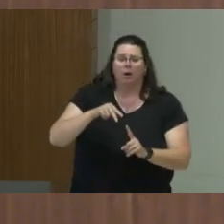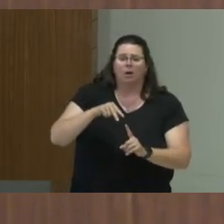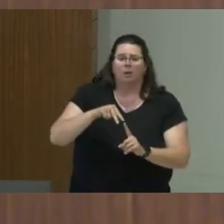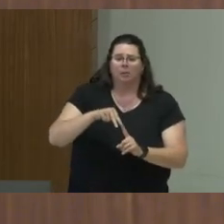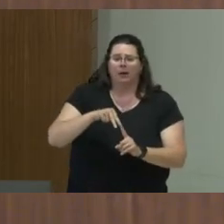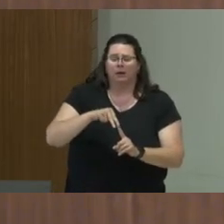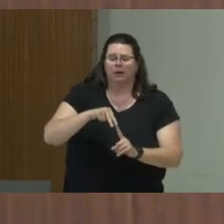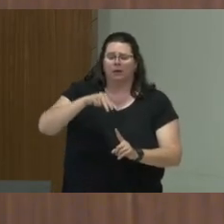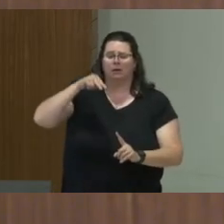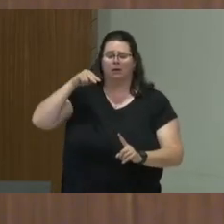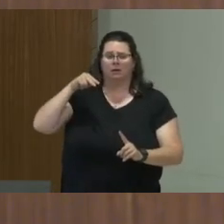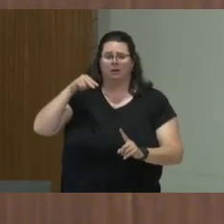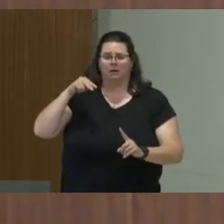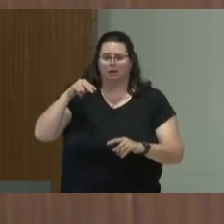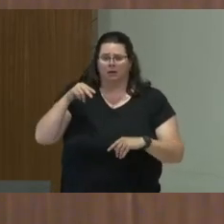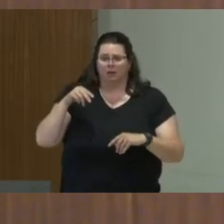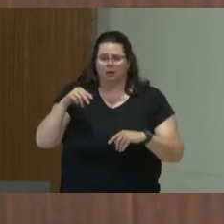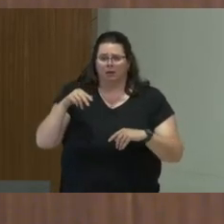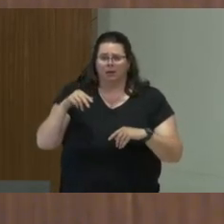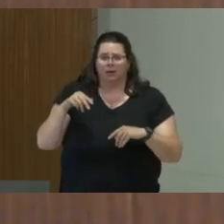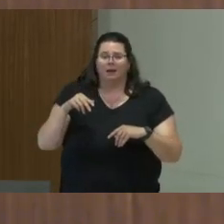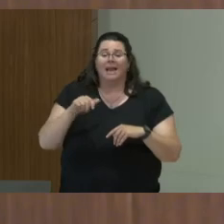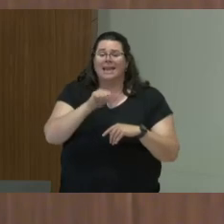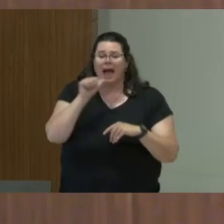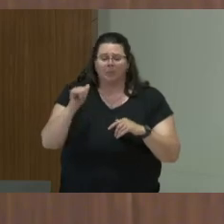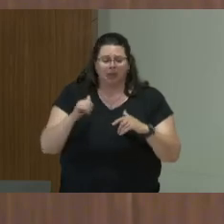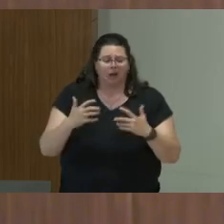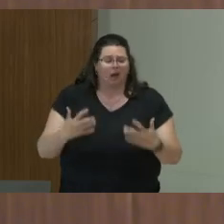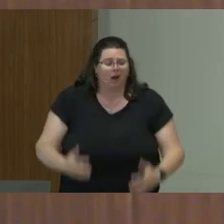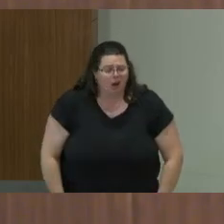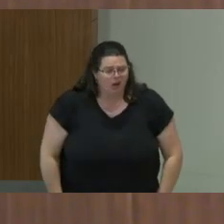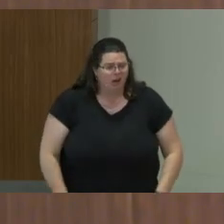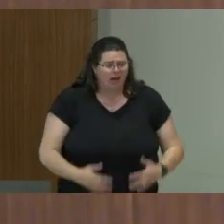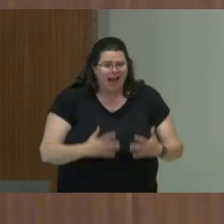Our goal is not to break down, but to give L'Arche ideas for moving forward and new sense of witness.